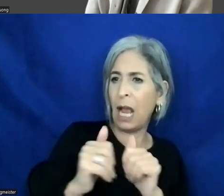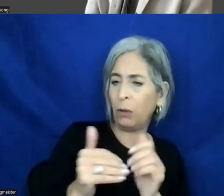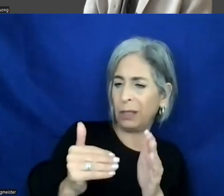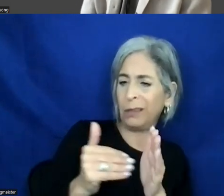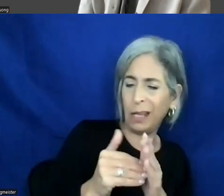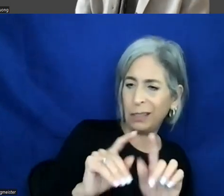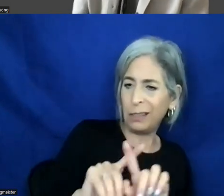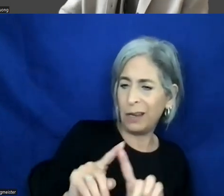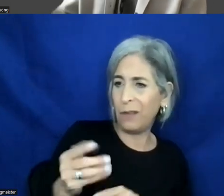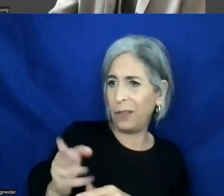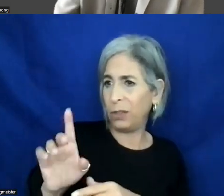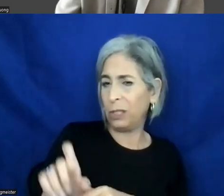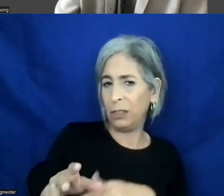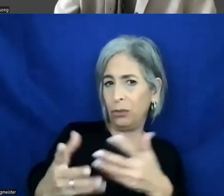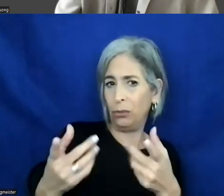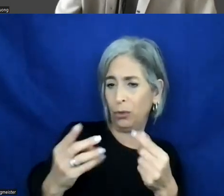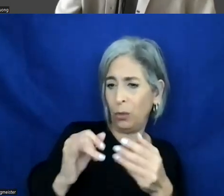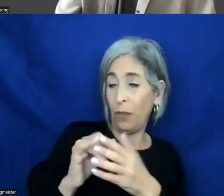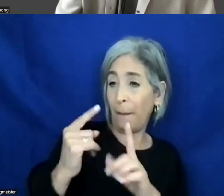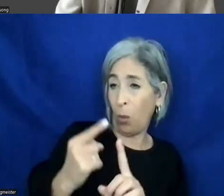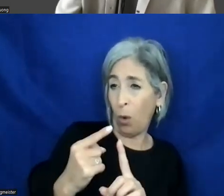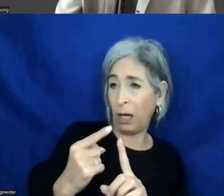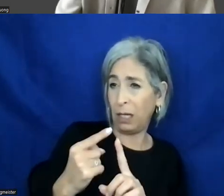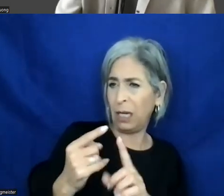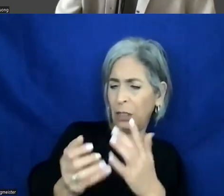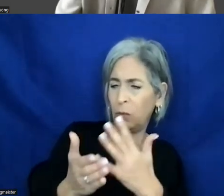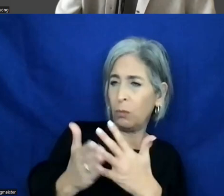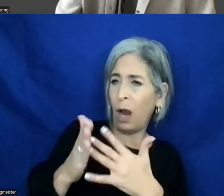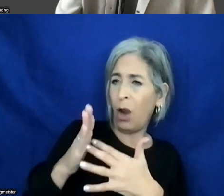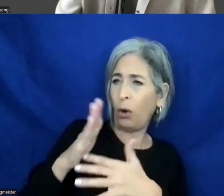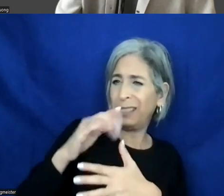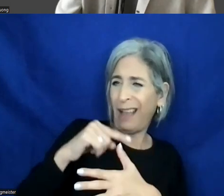different things you need to actually do at that point and being able to prioritize and say what